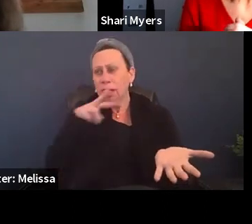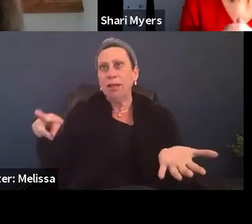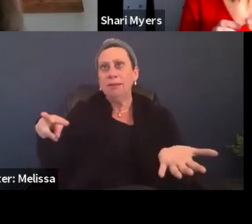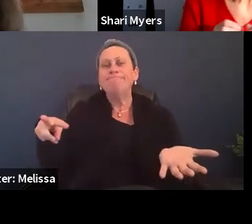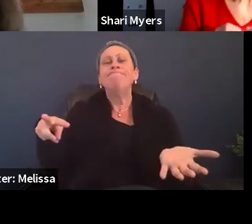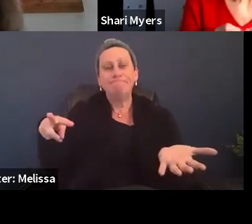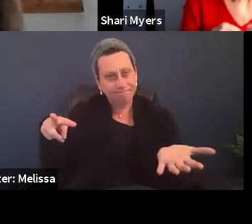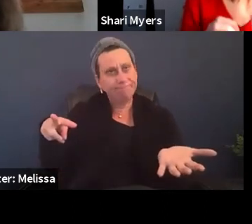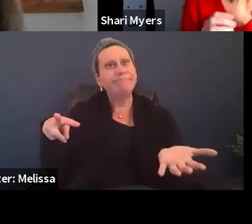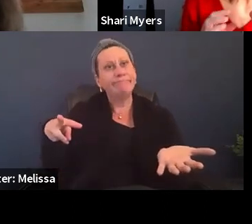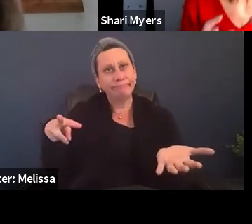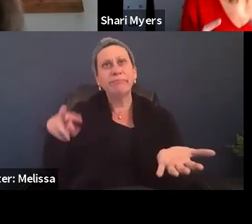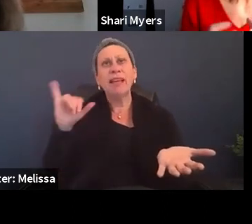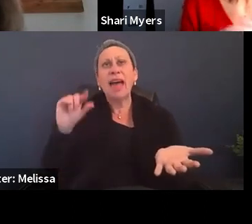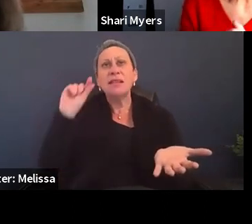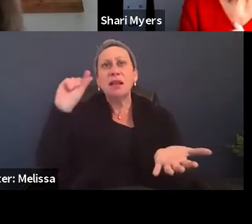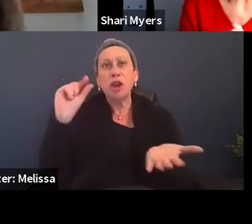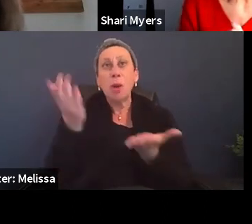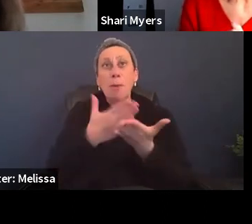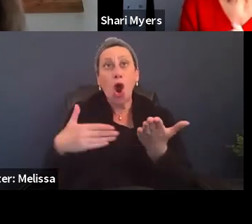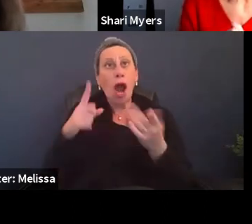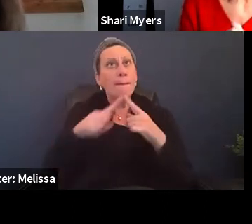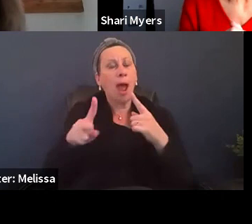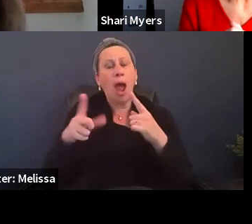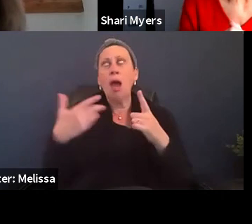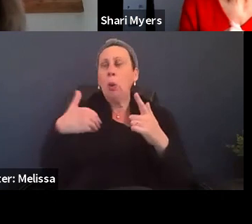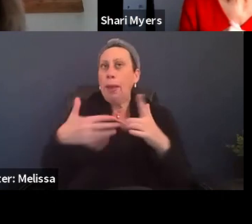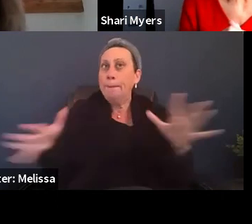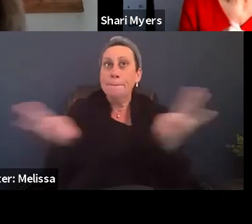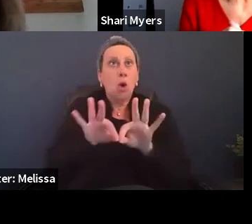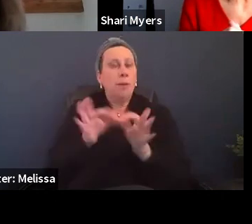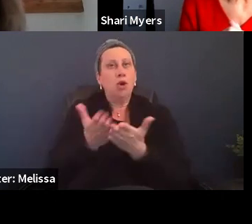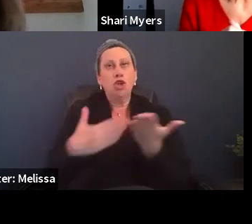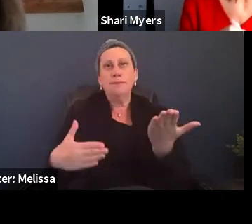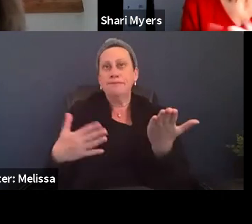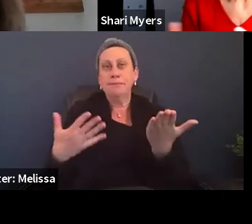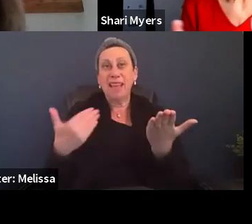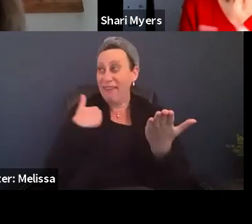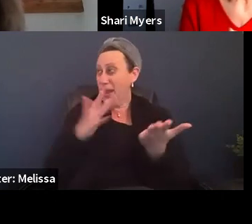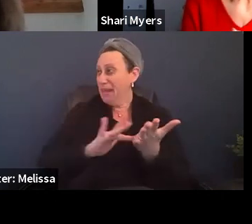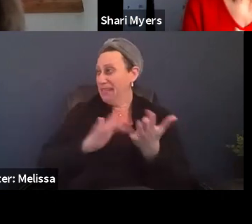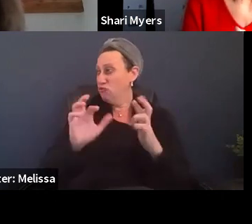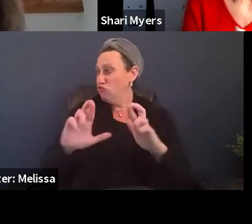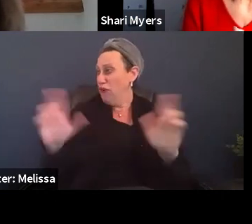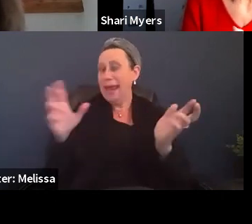it's a small piece but it's a huge piece. And being able to have those meds because sometimes pharmacies are closed.